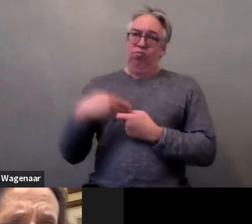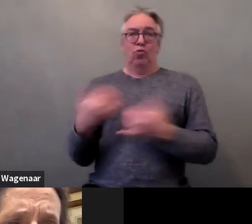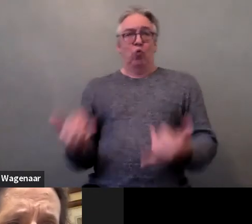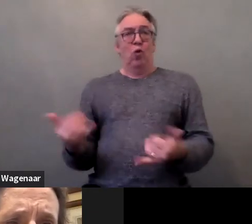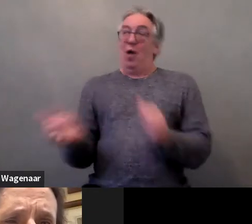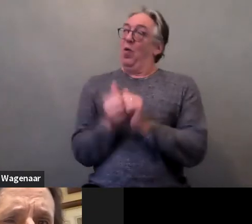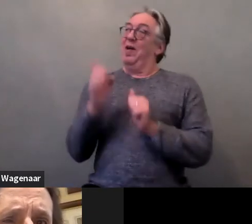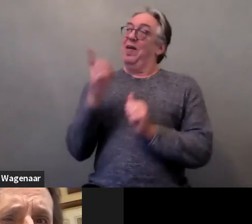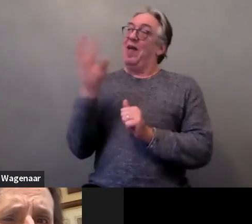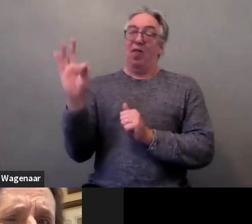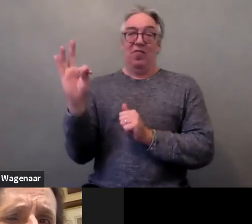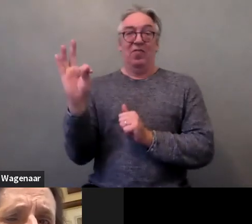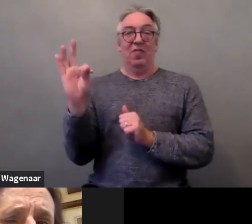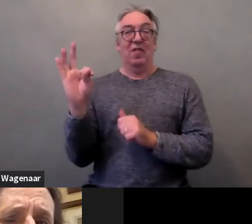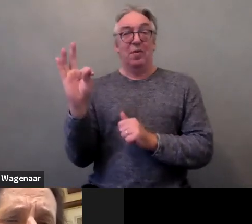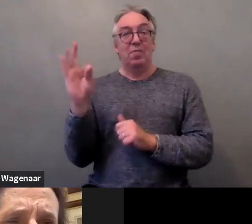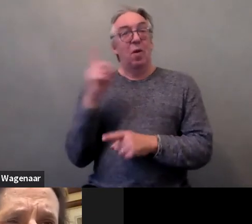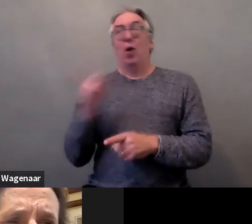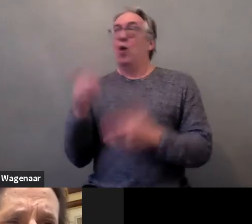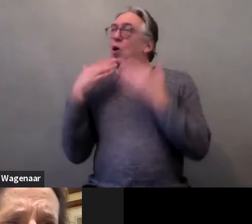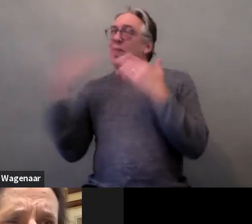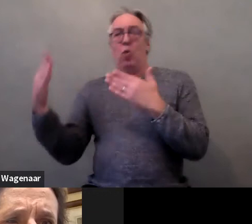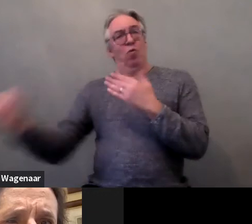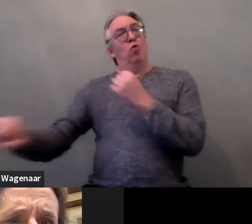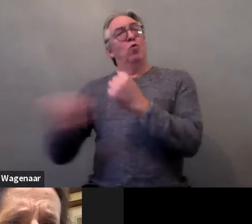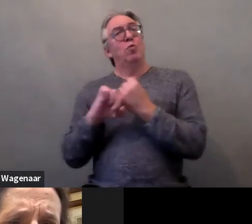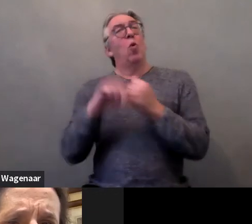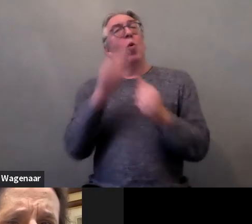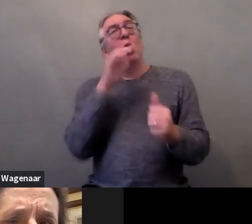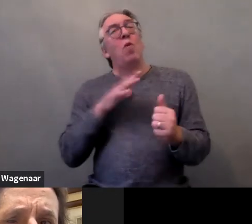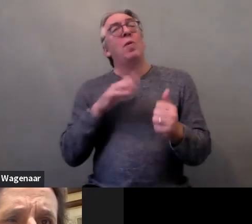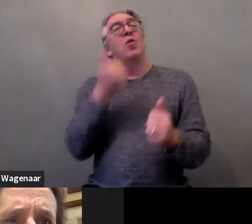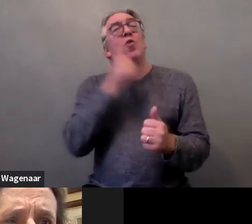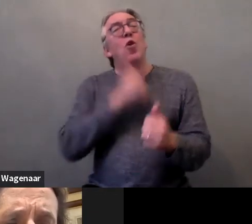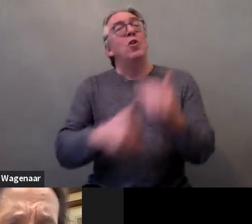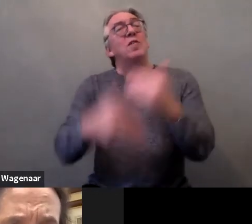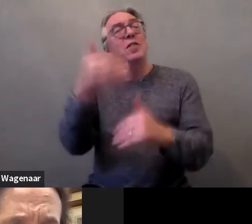and with supporting women and girls with disabilities victims of violence.